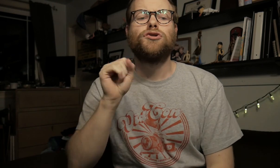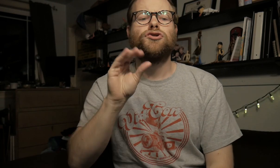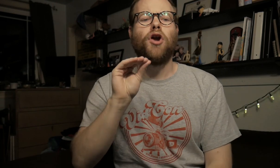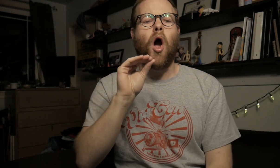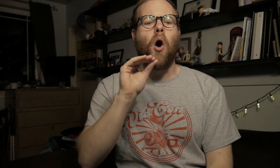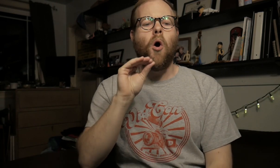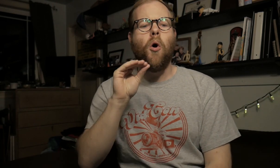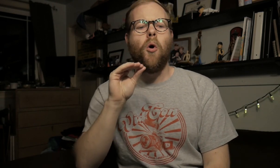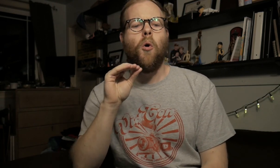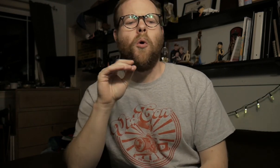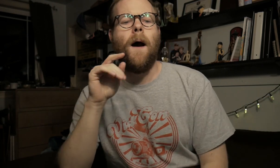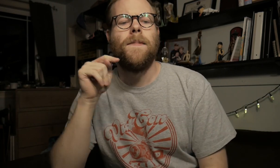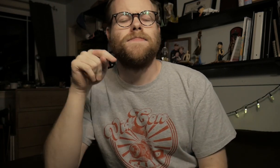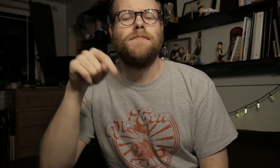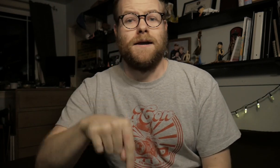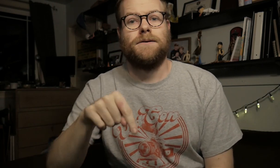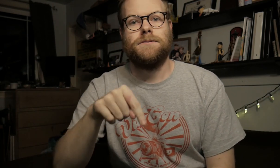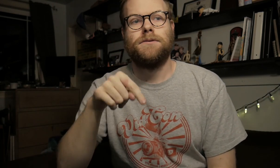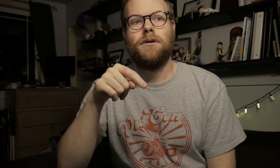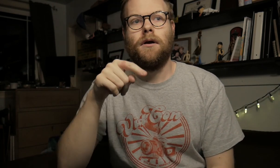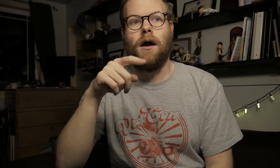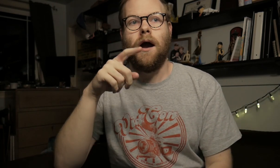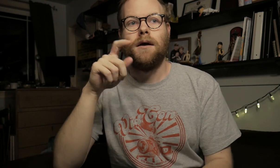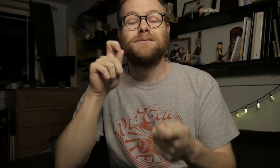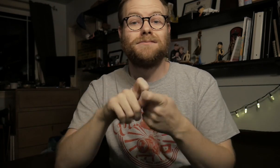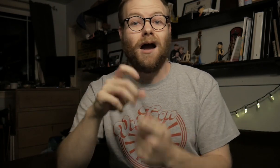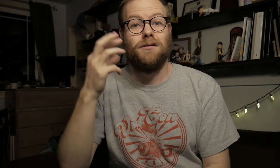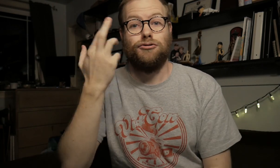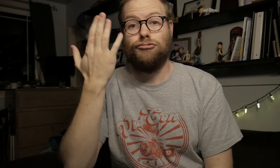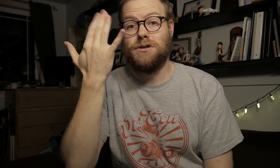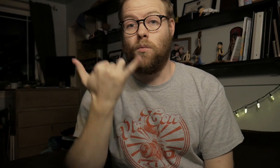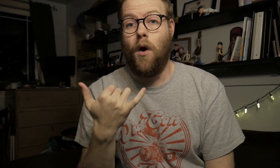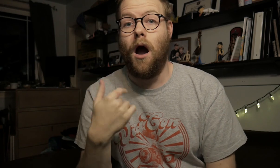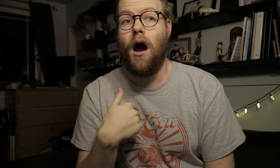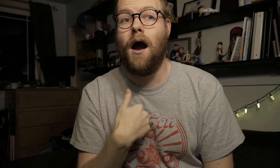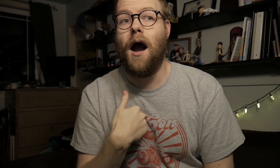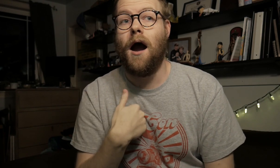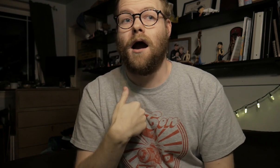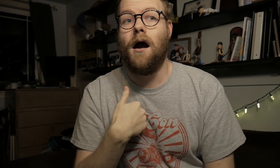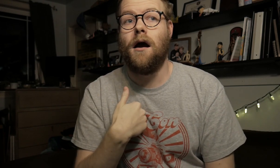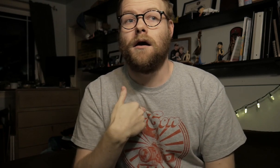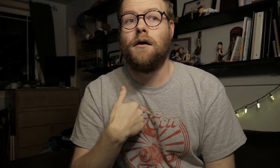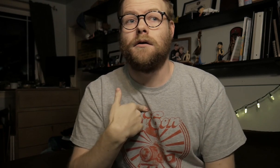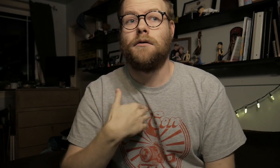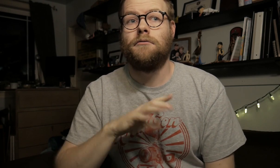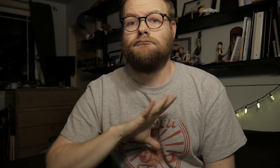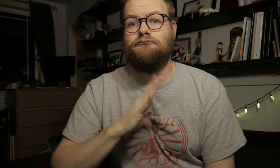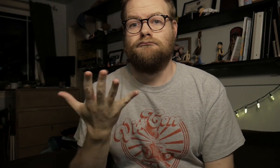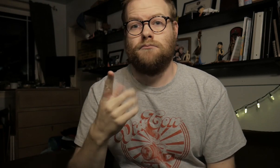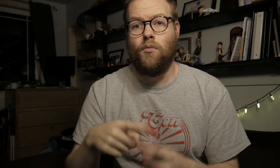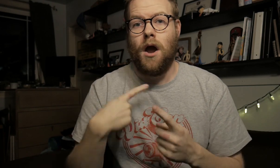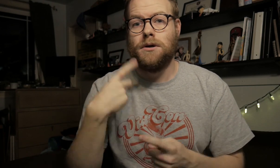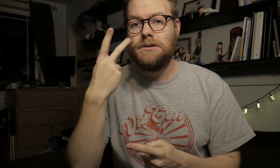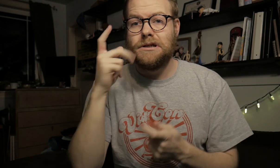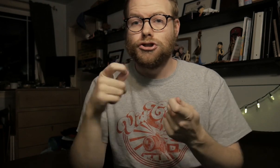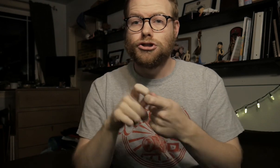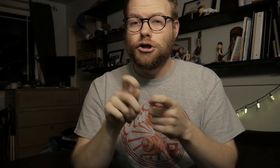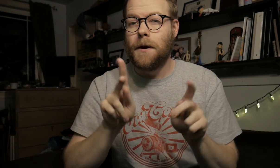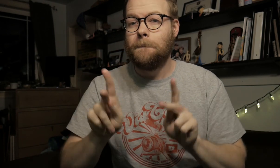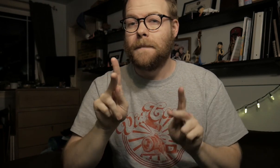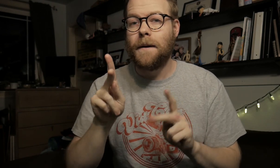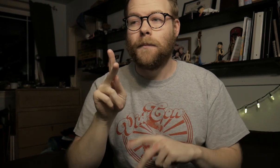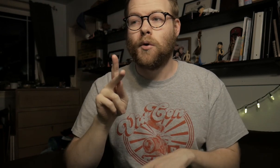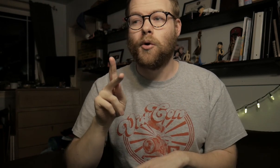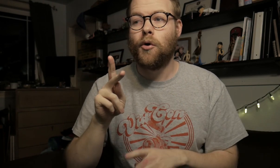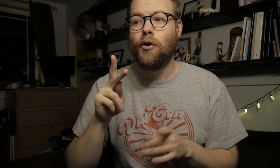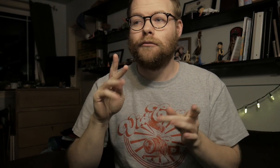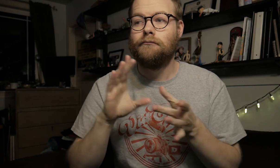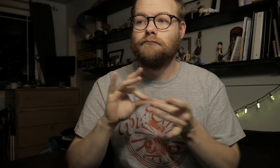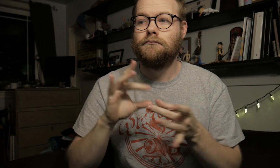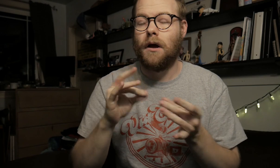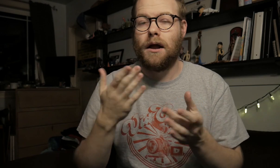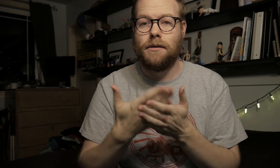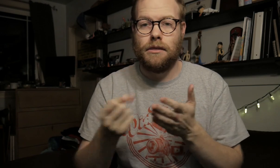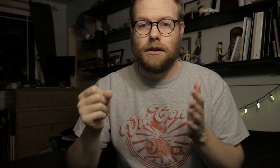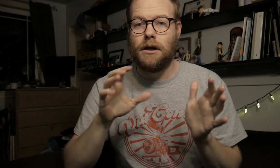So... This is exactly the reason why I get annoyed when I see certain people say things.